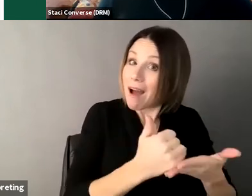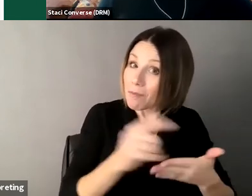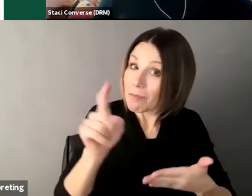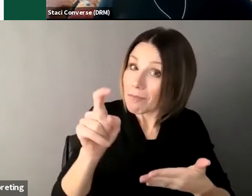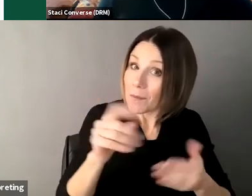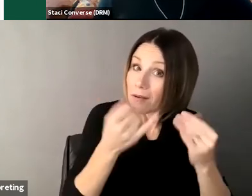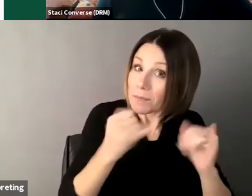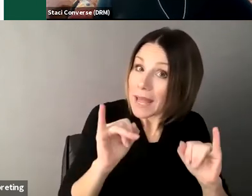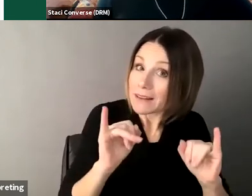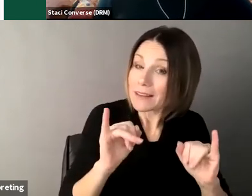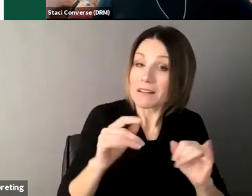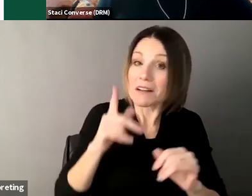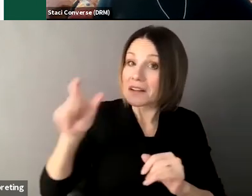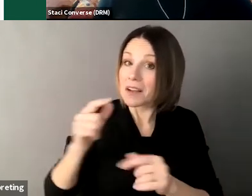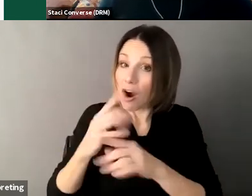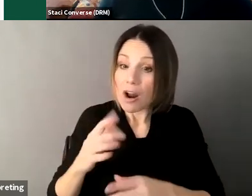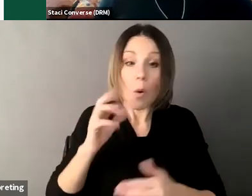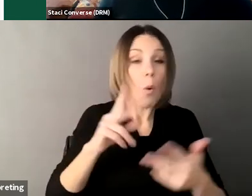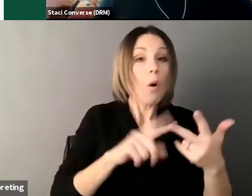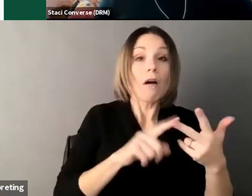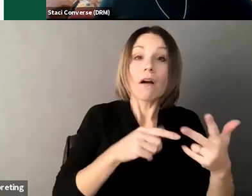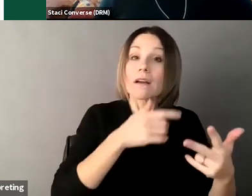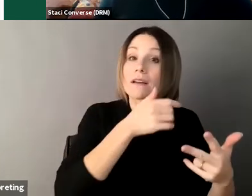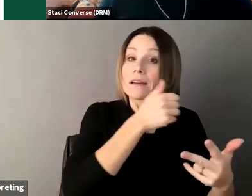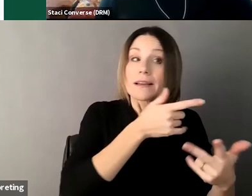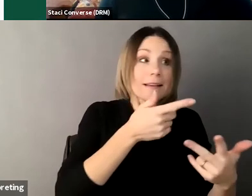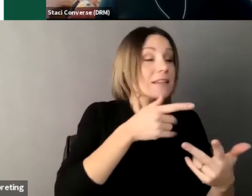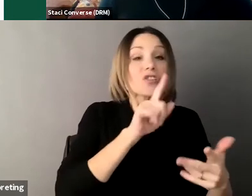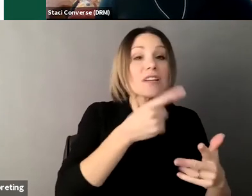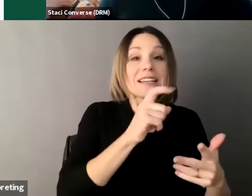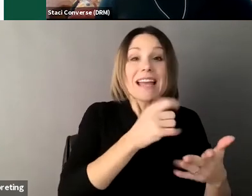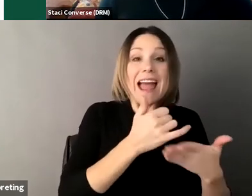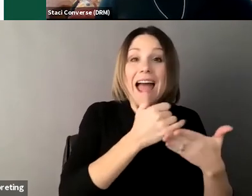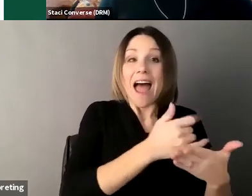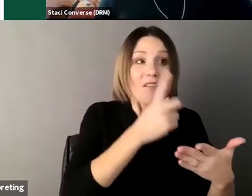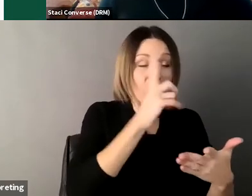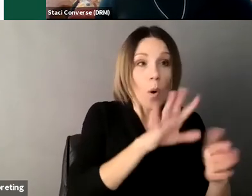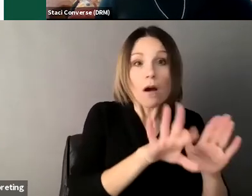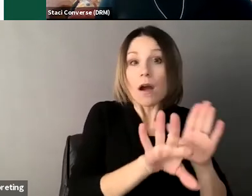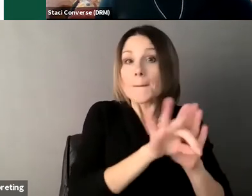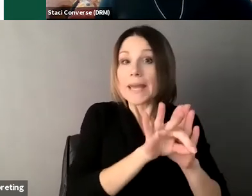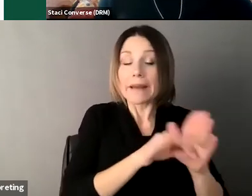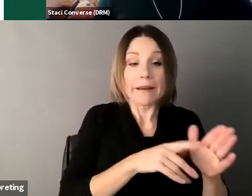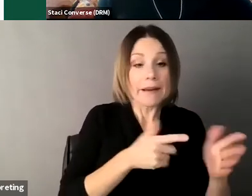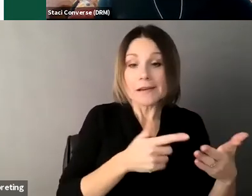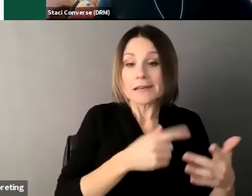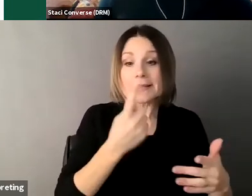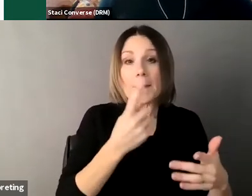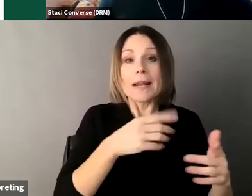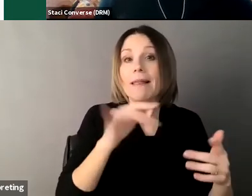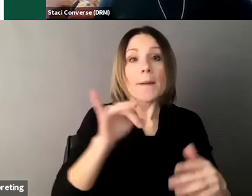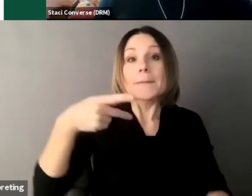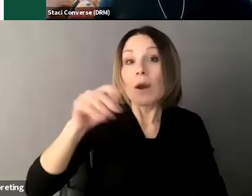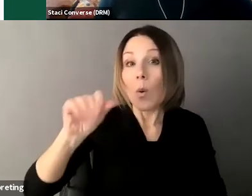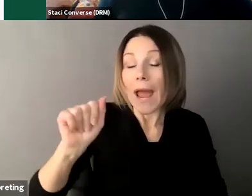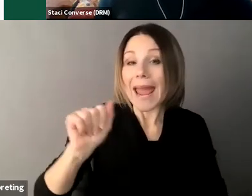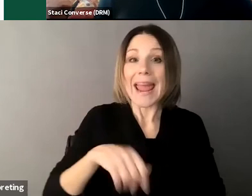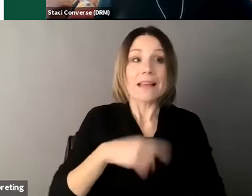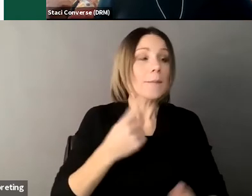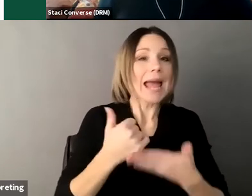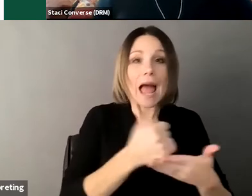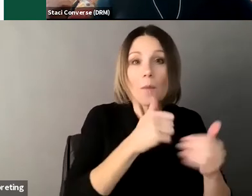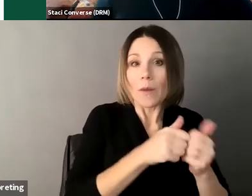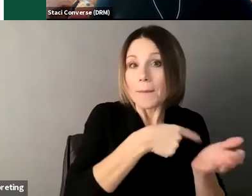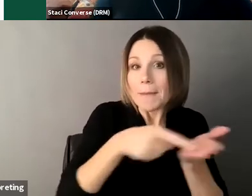including an empower of attorney for health or finances or appointment of a representative payee